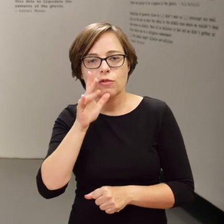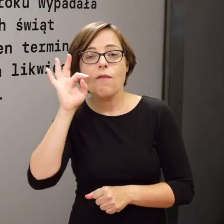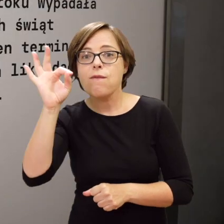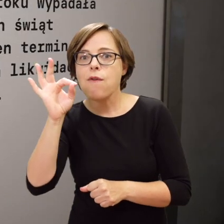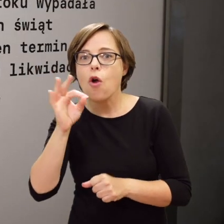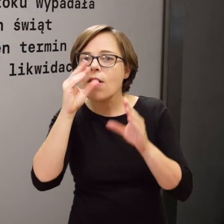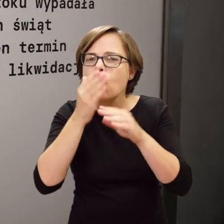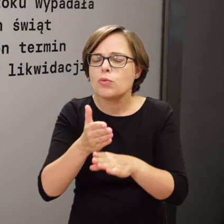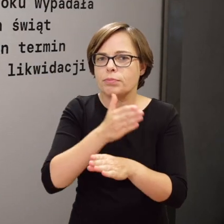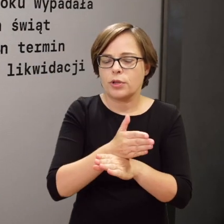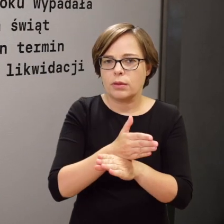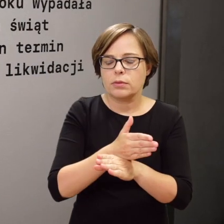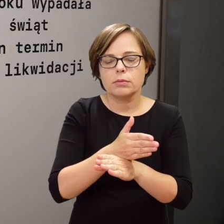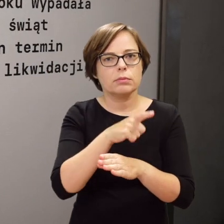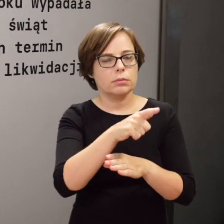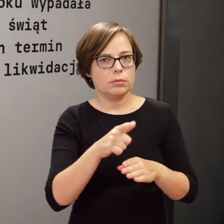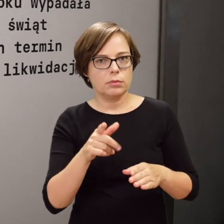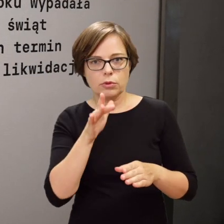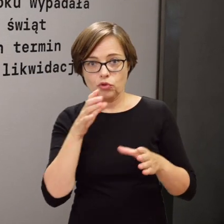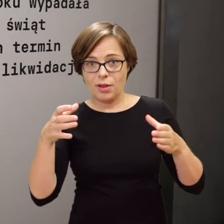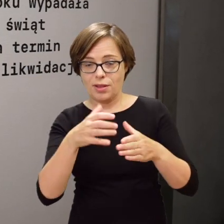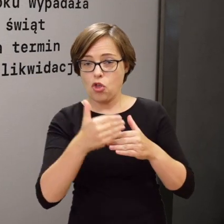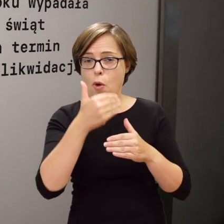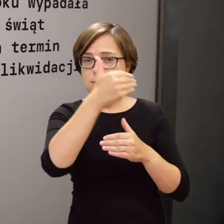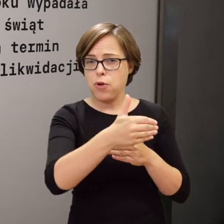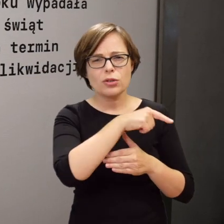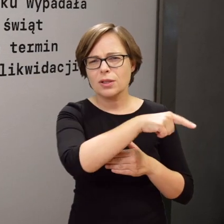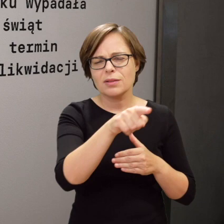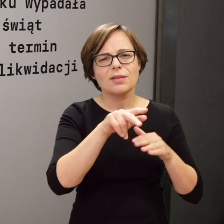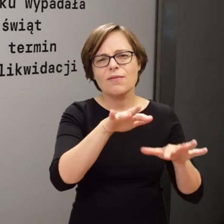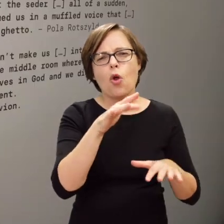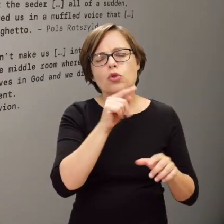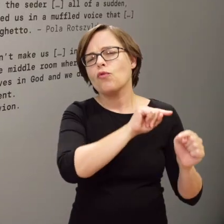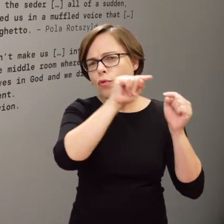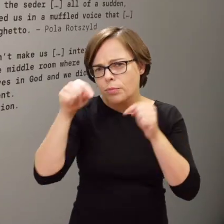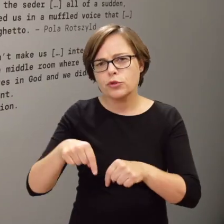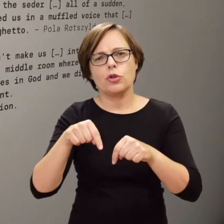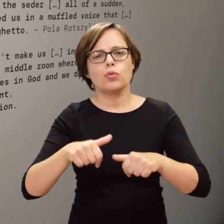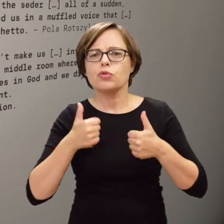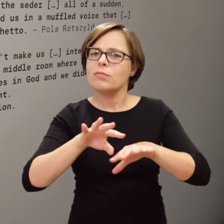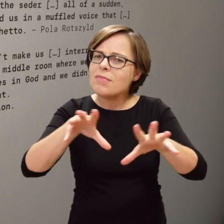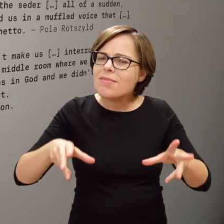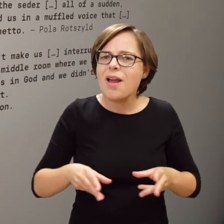Many Jews came to the ghetto from the ‘Aryan’ side to spend the holiday with their relatives,